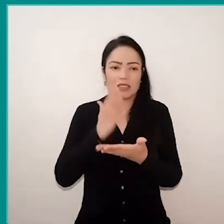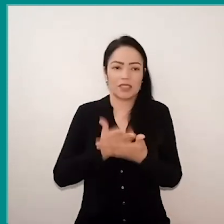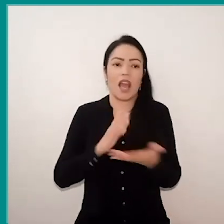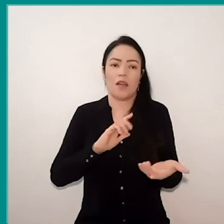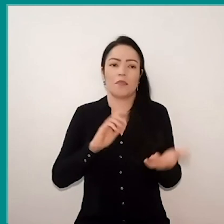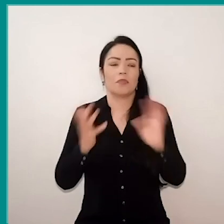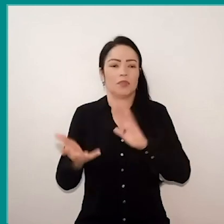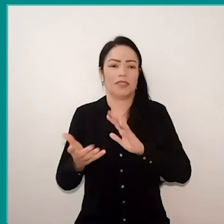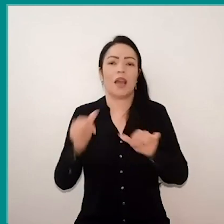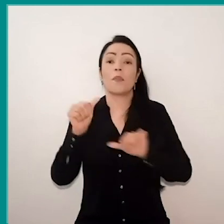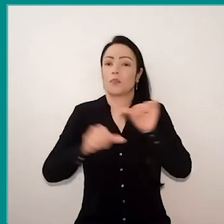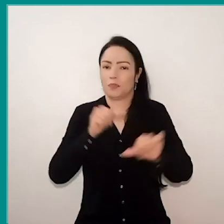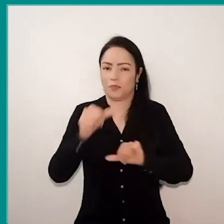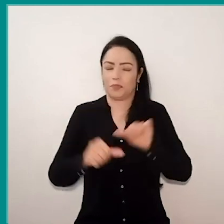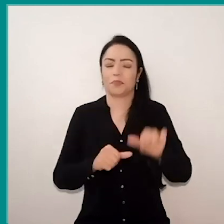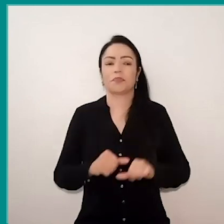Despite all the difficulties that we are living,